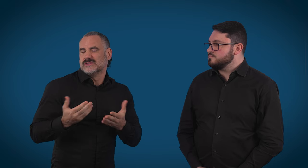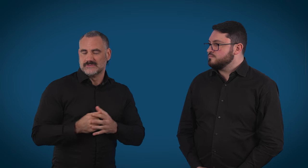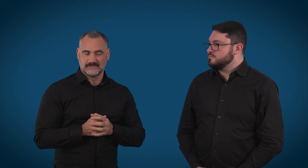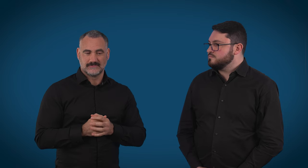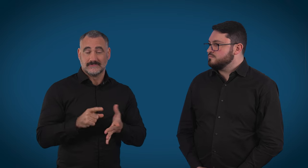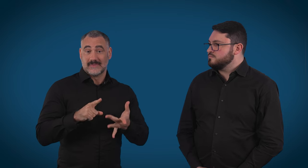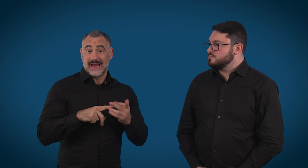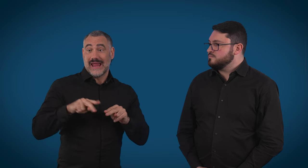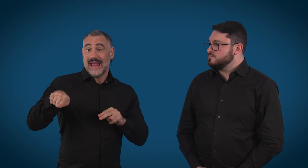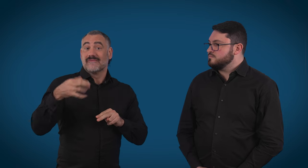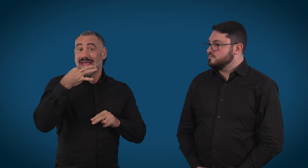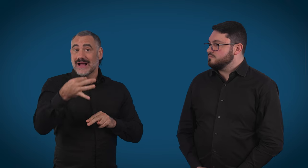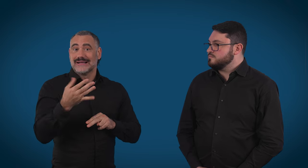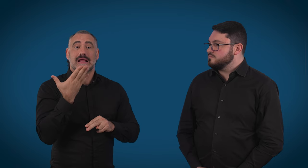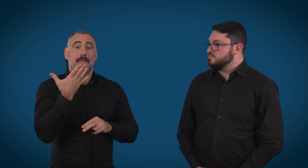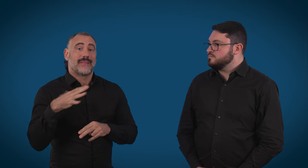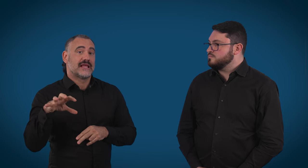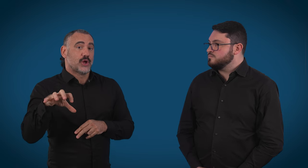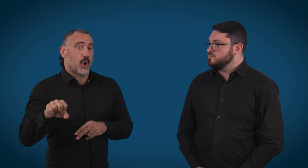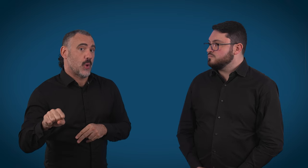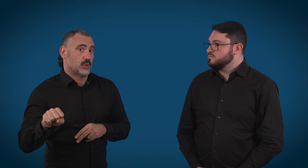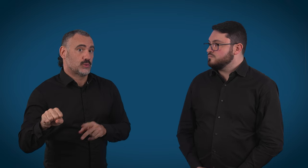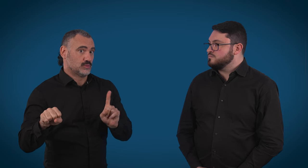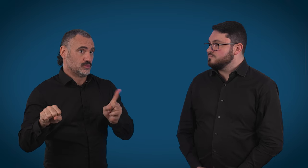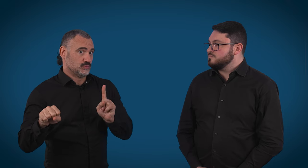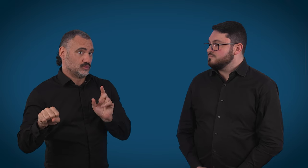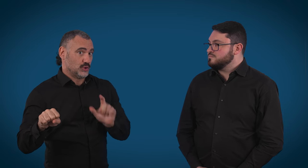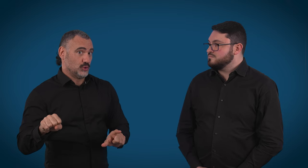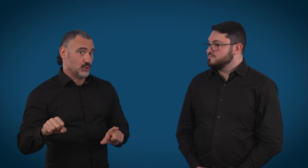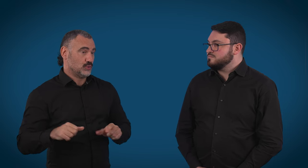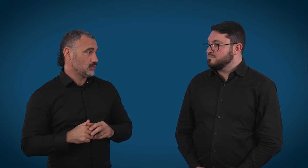on behalf of people? What happens when they get put on hold?